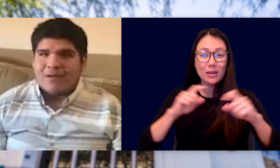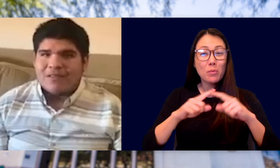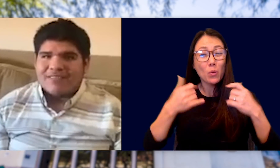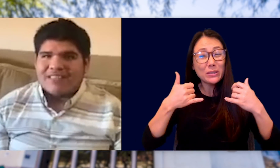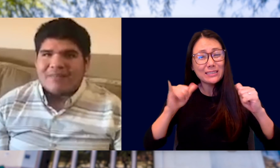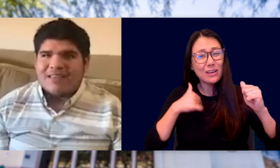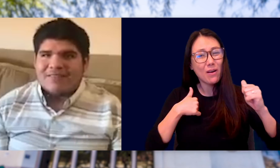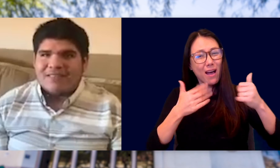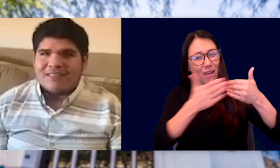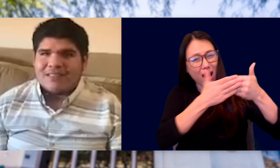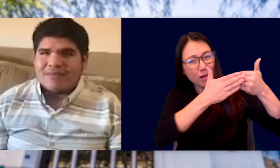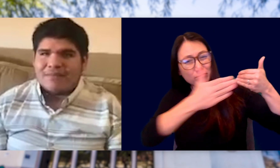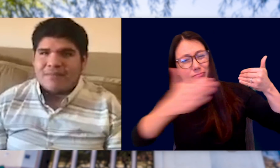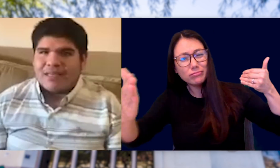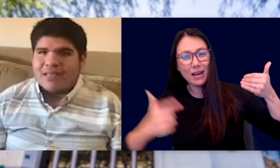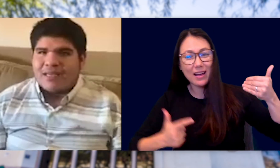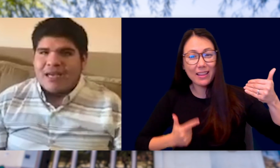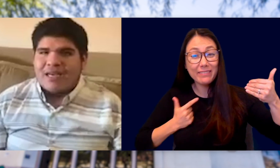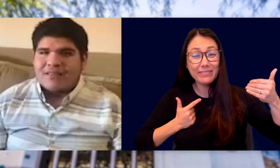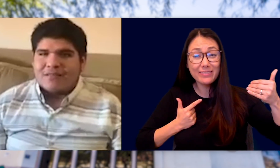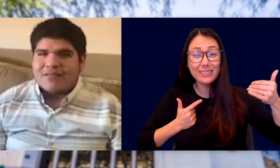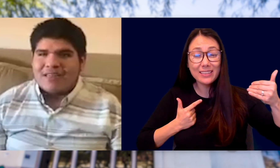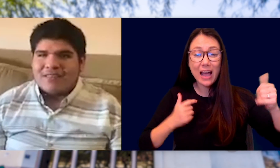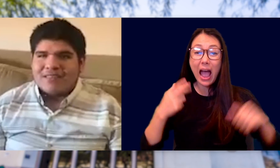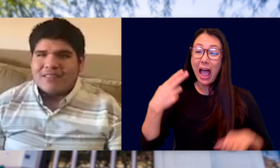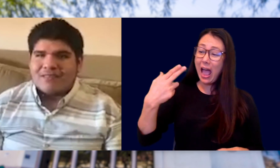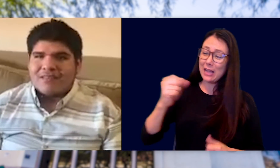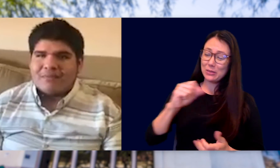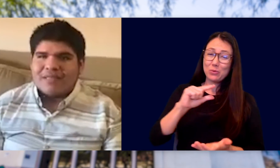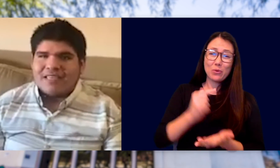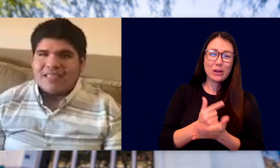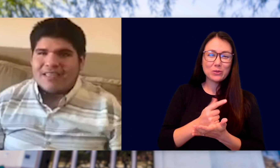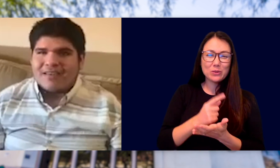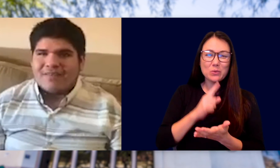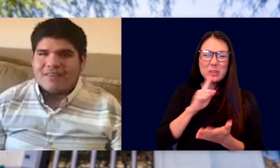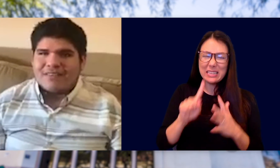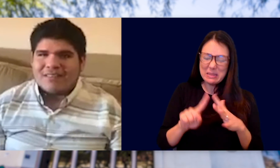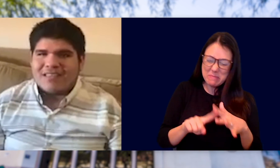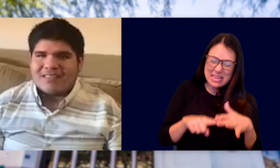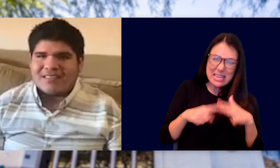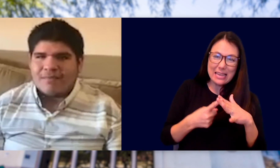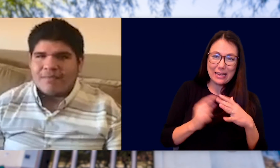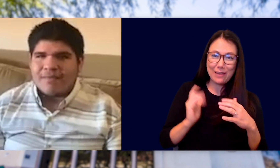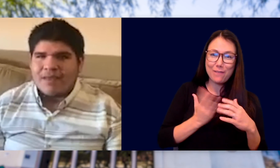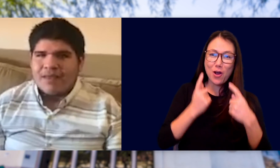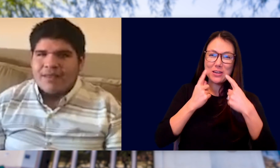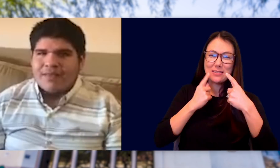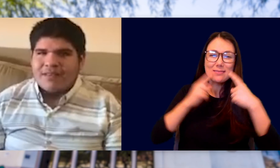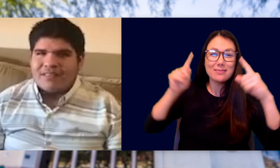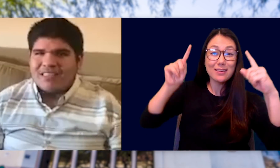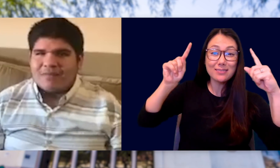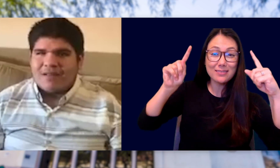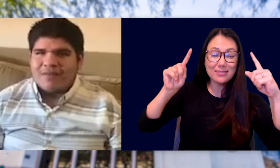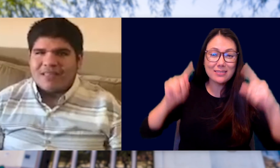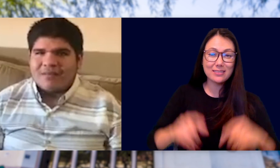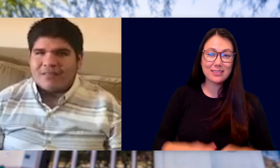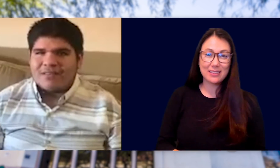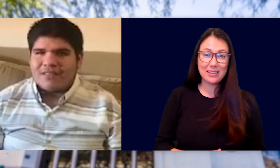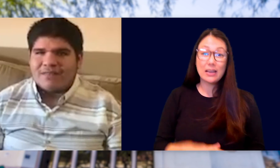LIFETIME AHEAD OF US. HIGH SCHOOL GRADUATION IS ONLY THE BEGINNING OF OUR SUCCESS! THIS DAY IS PROBABLY AN EMOTIONAL DAY FOR